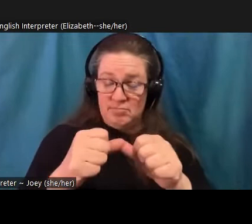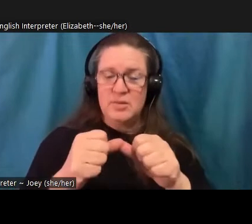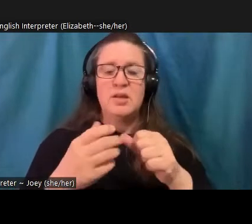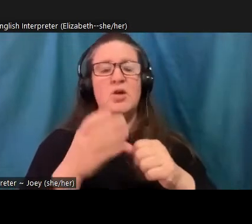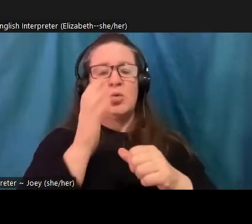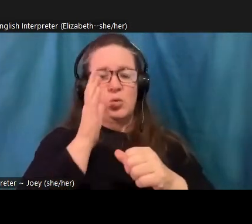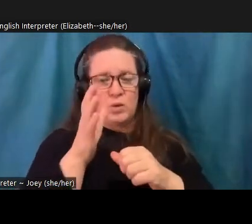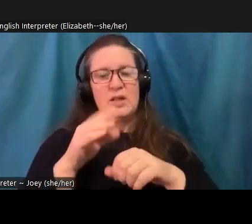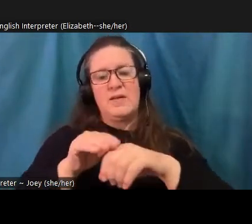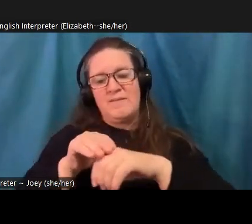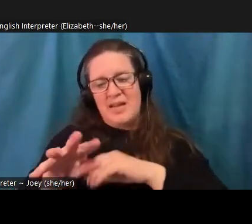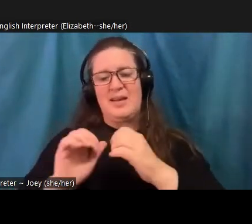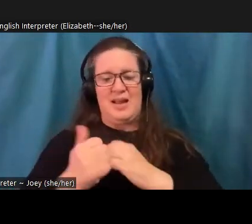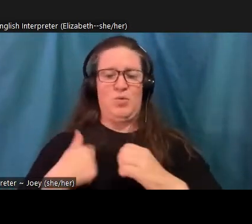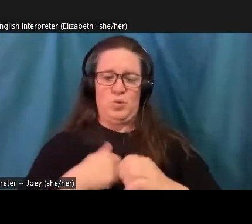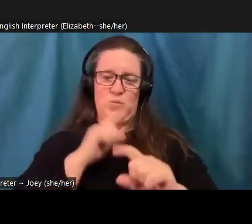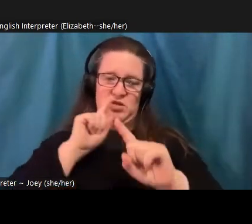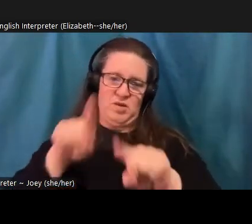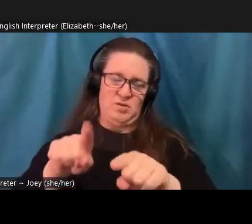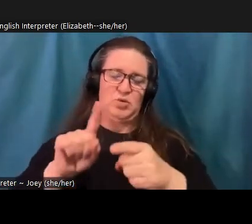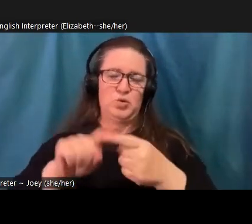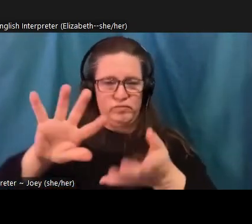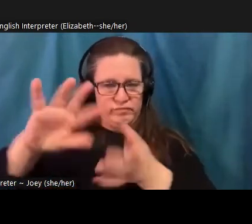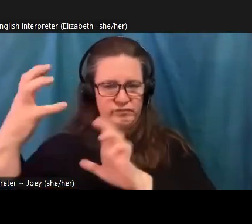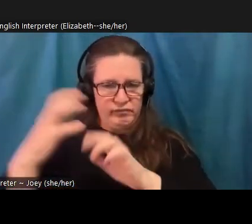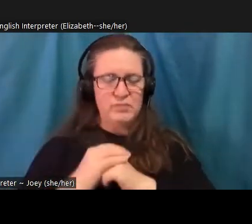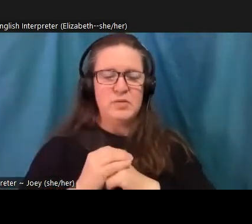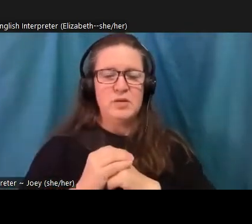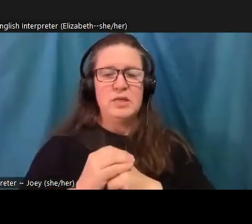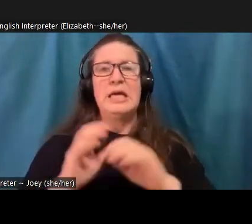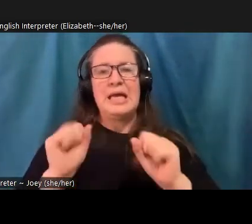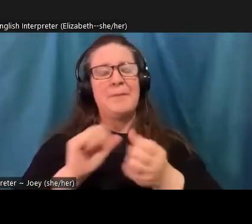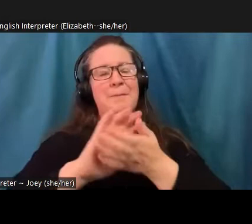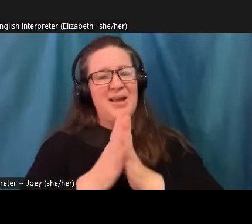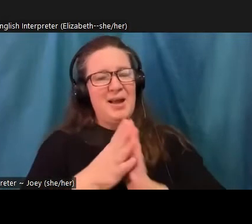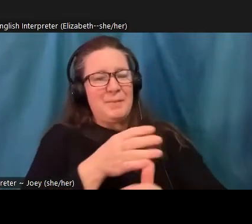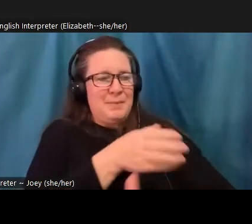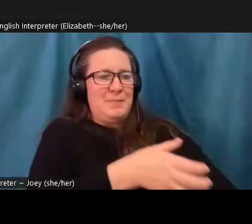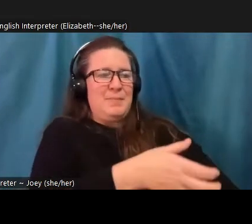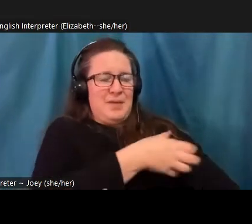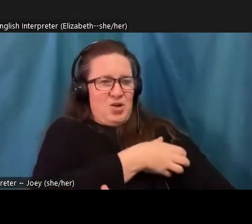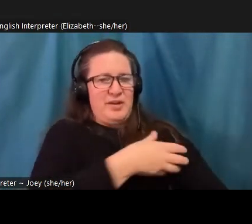can become empowering, because we have agency here. At the